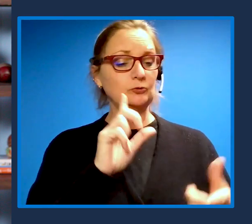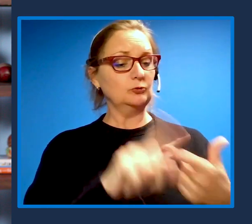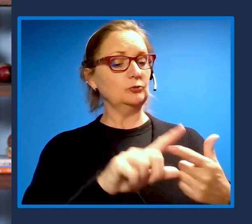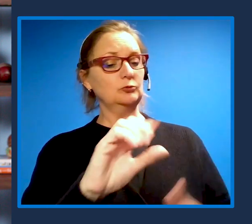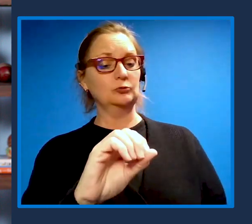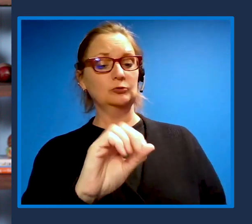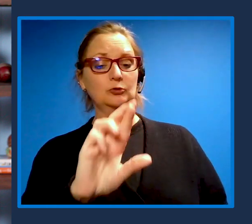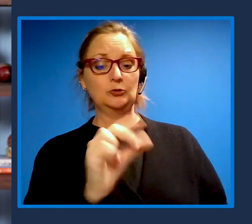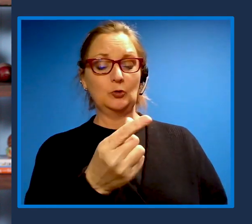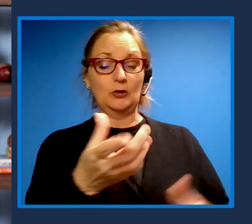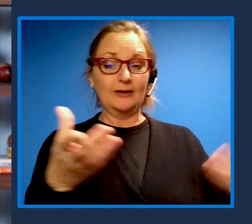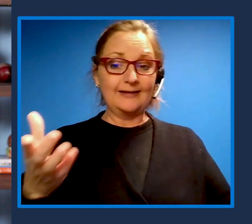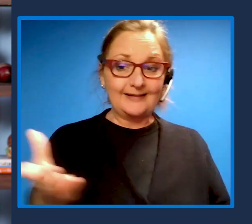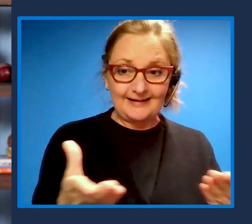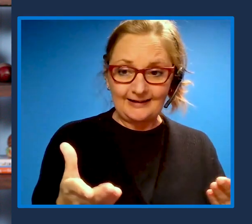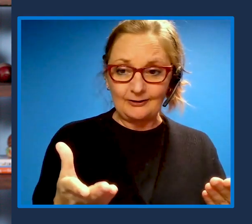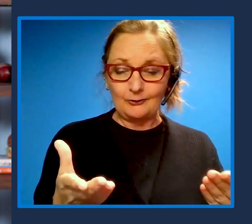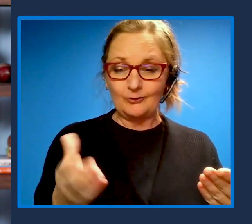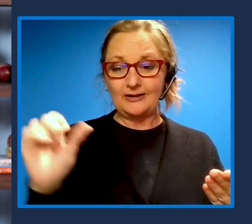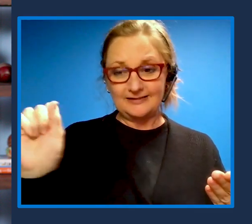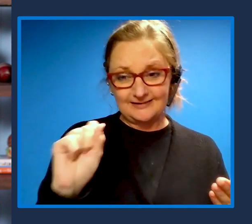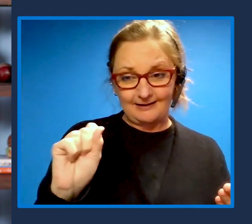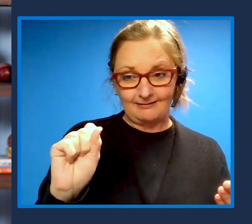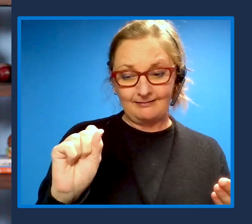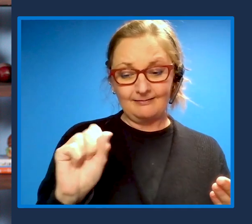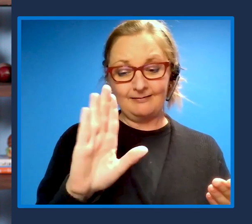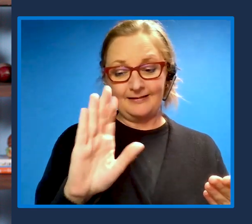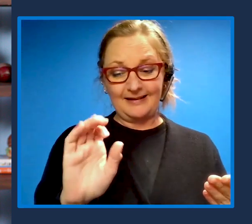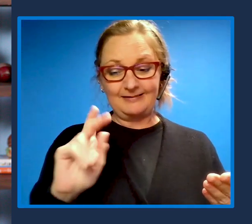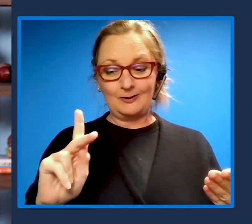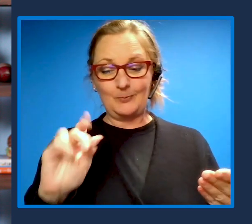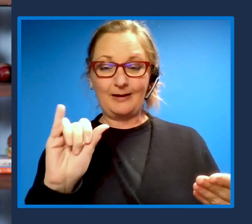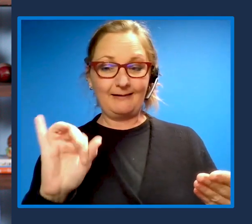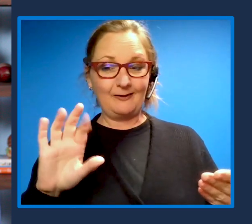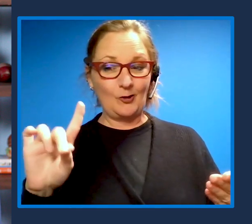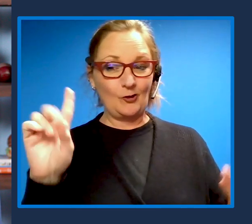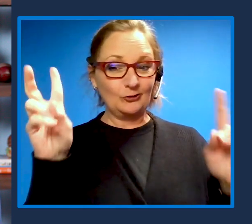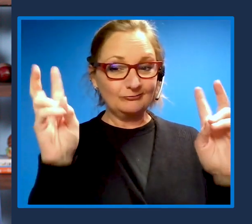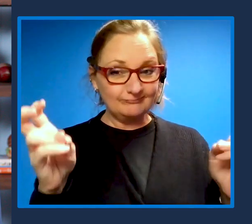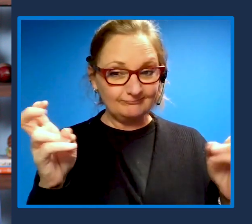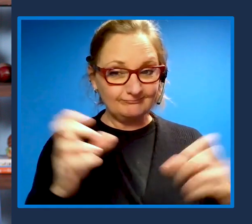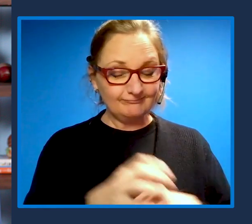right here in our backyard, Seattle Children's. Now I know you've had a long relationship